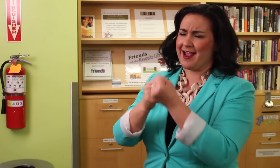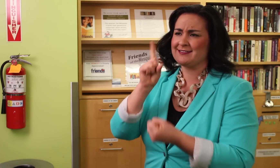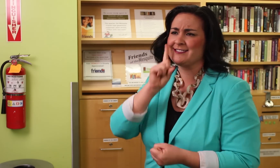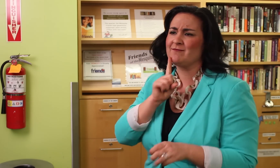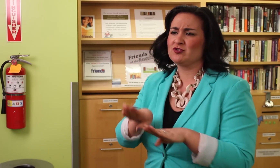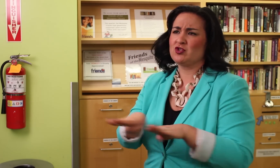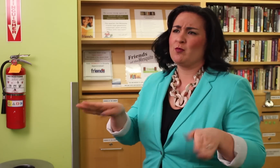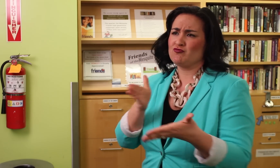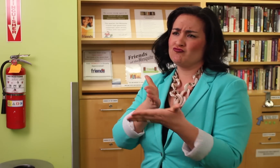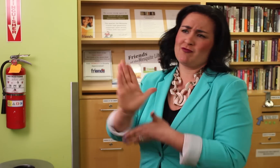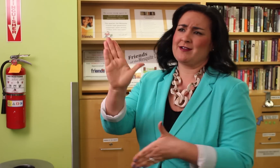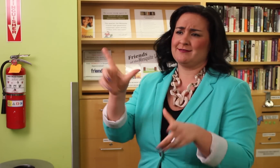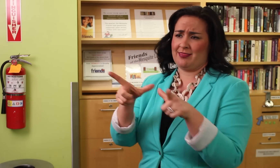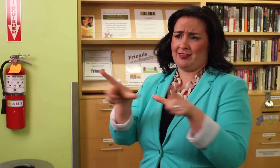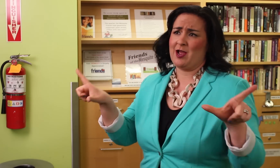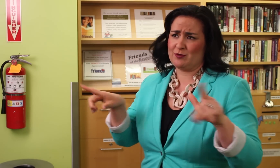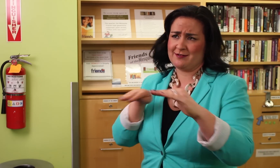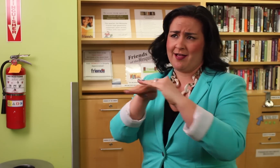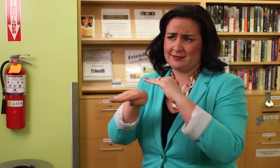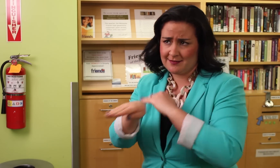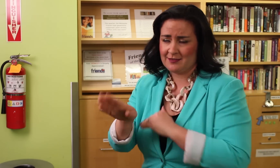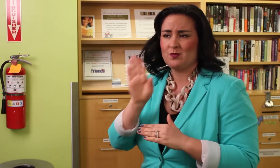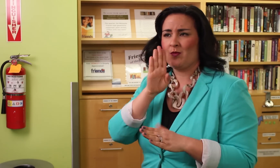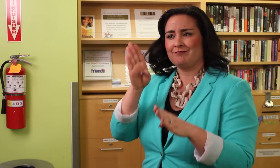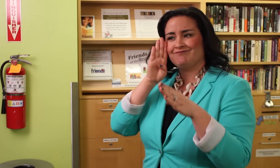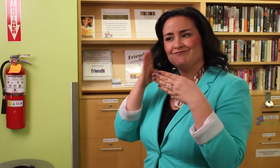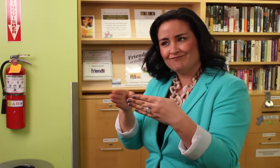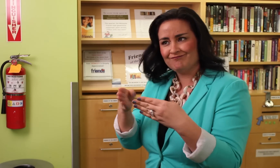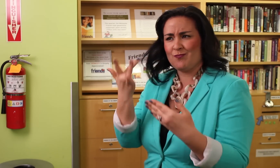information being given to hearing parents with Deaf children.